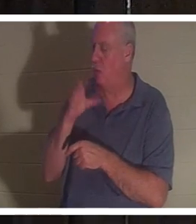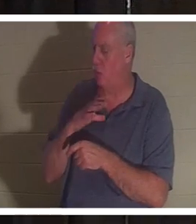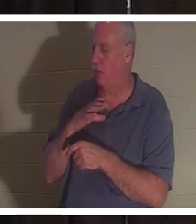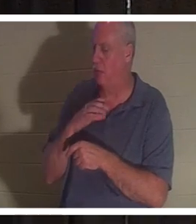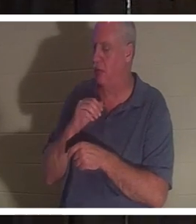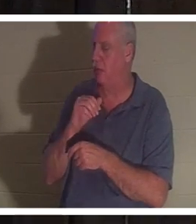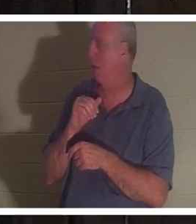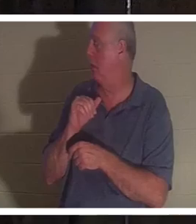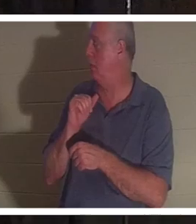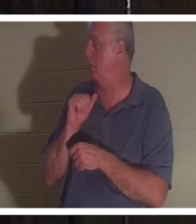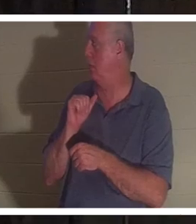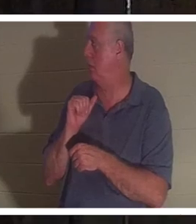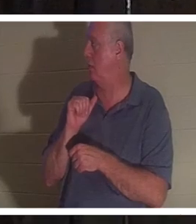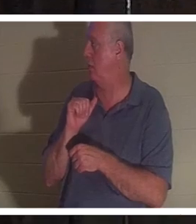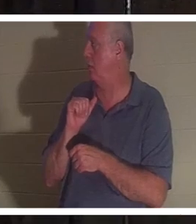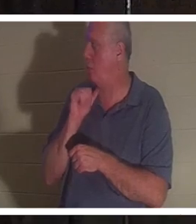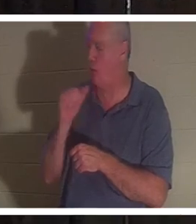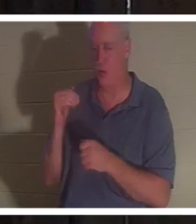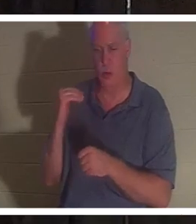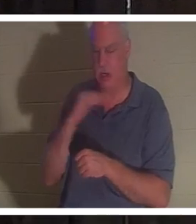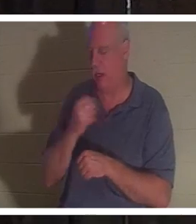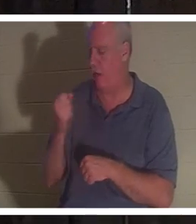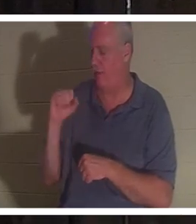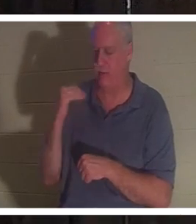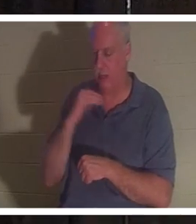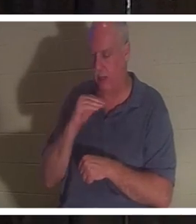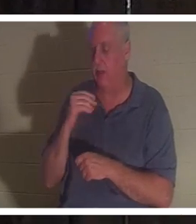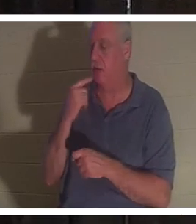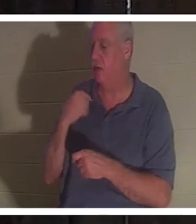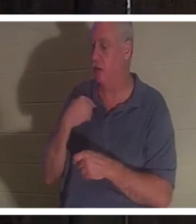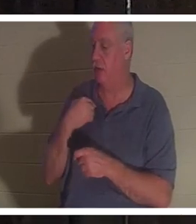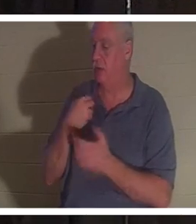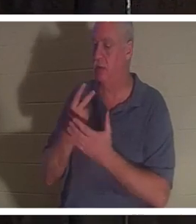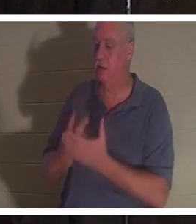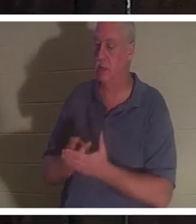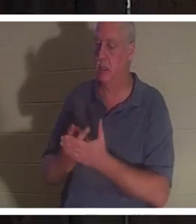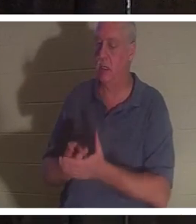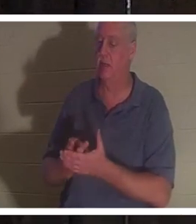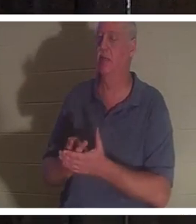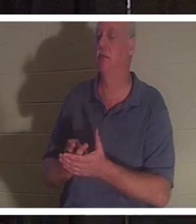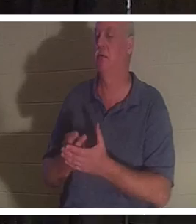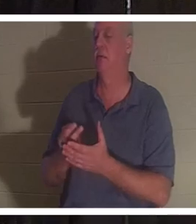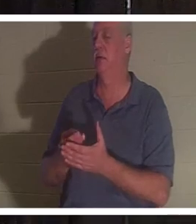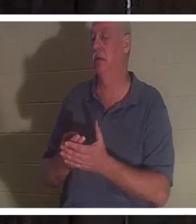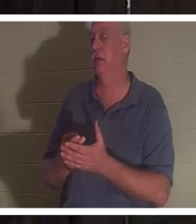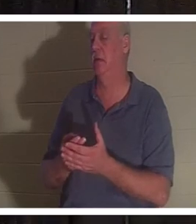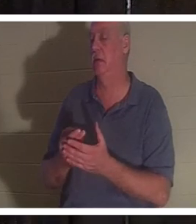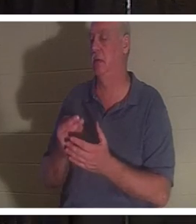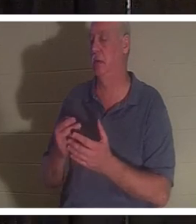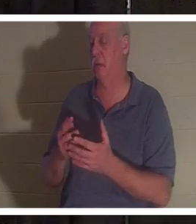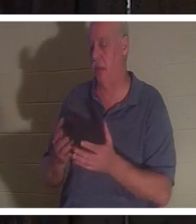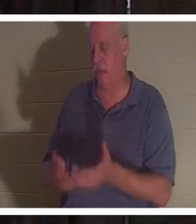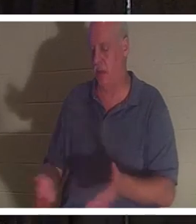She told me that she laid there in the bathroom in a pool of blood and her spirit left